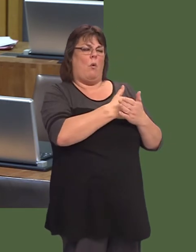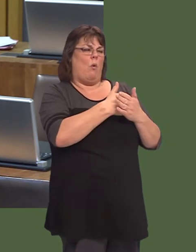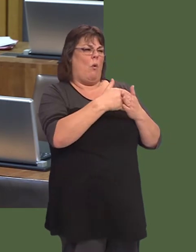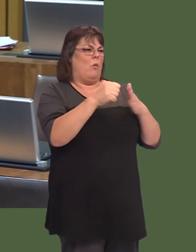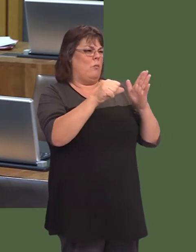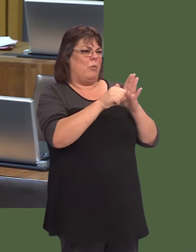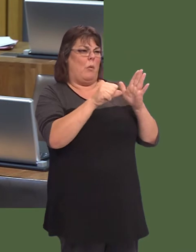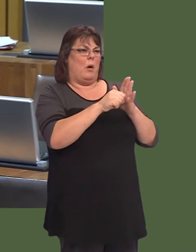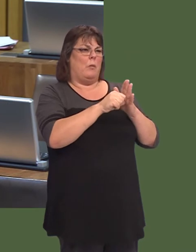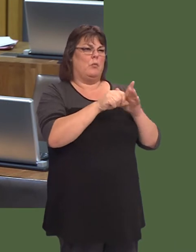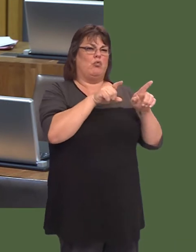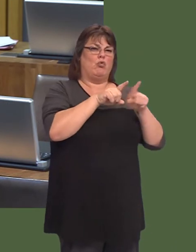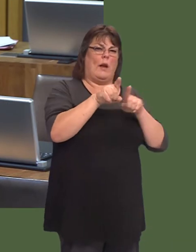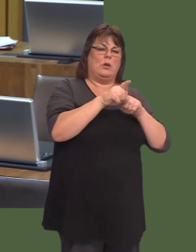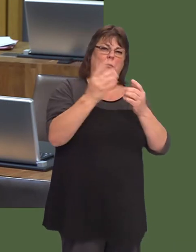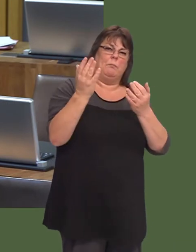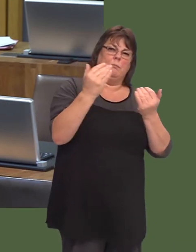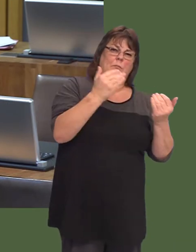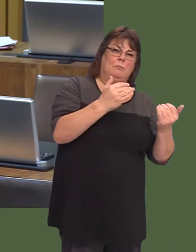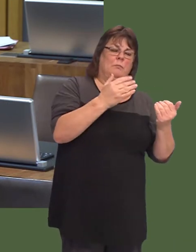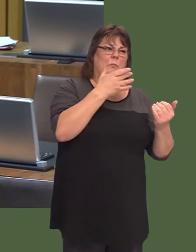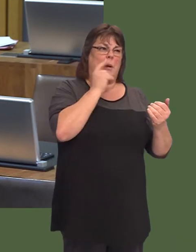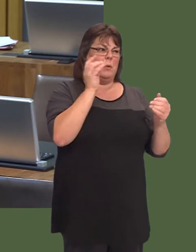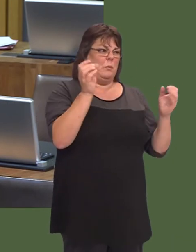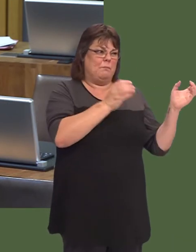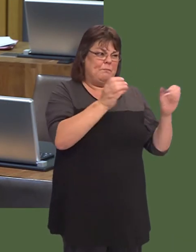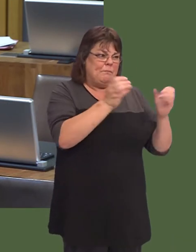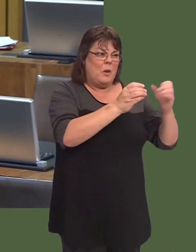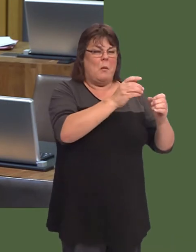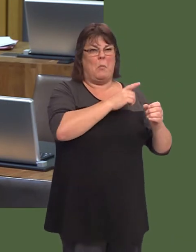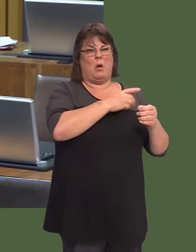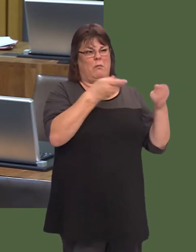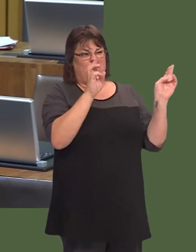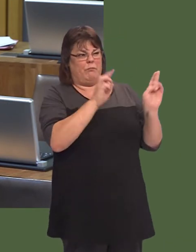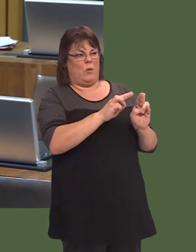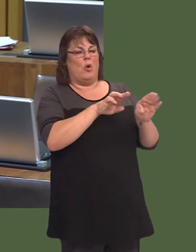Dyna pam maeín hollbwysig, wrth gwrs, i sicrhau bod arbenigwyr, pan maen nhwín mynd i ysbytai